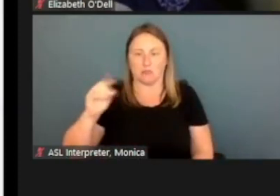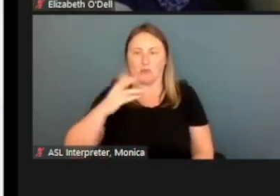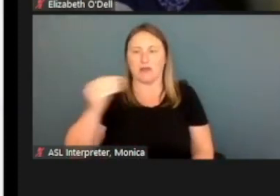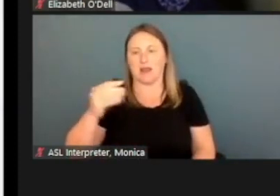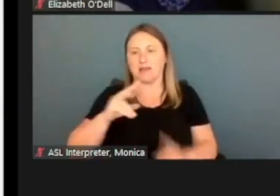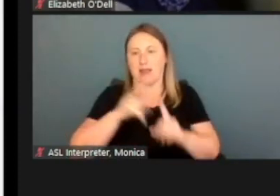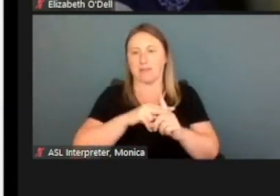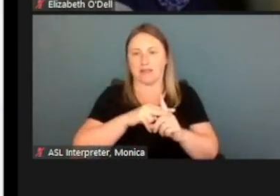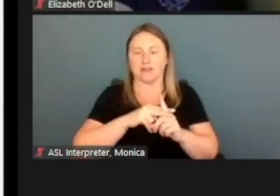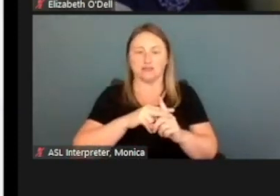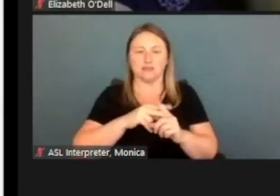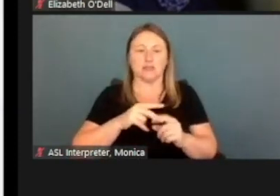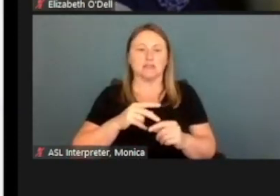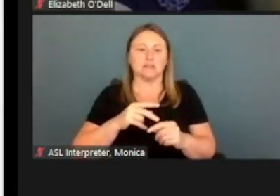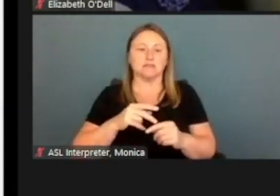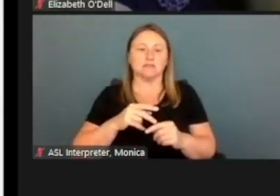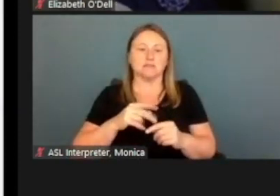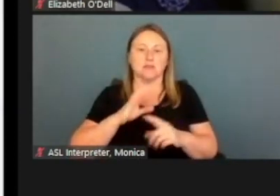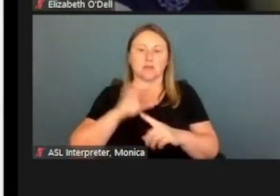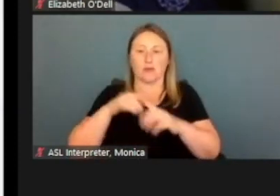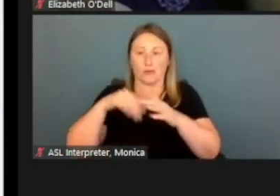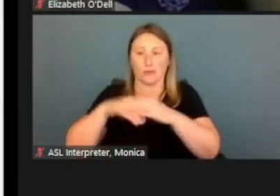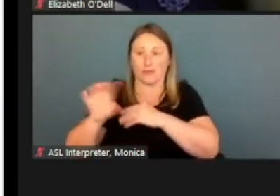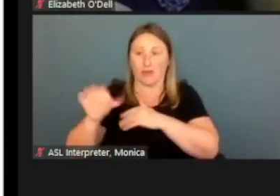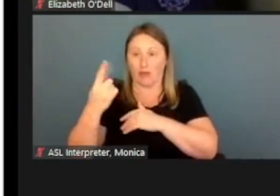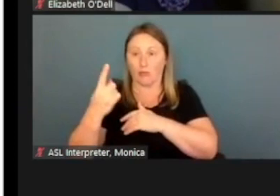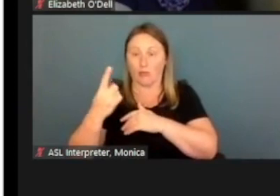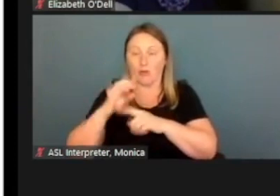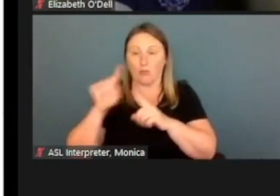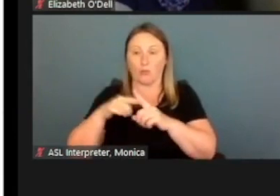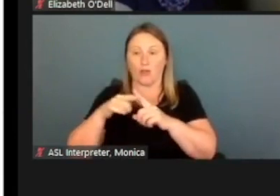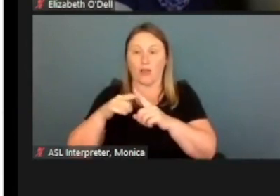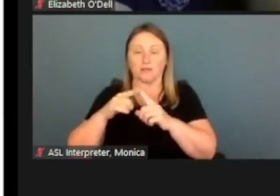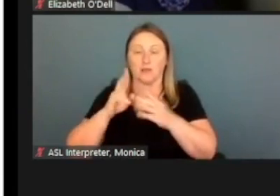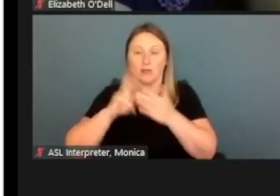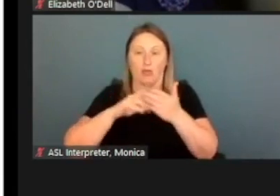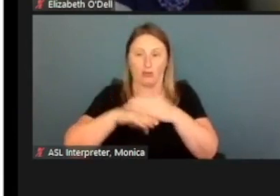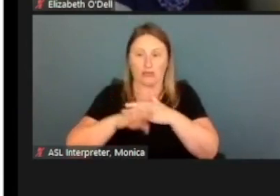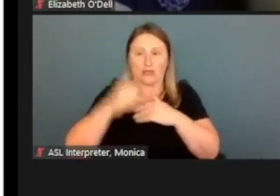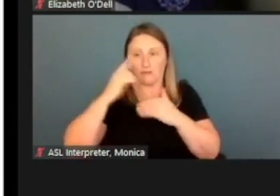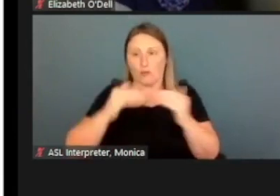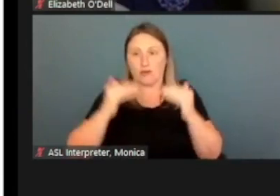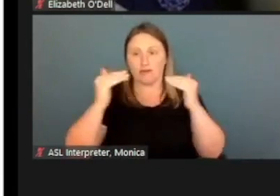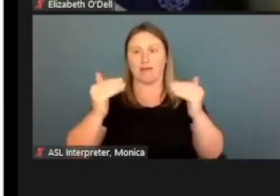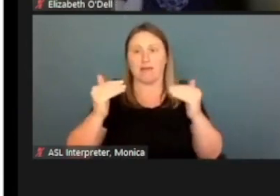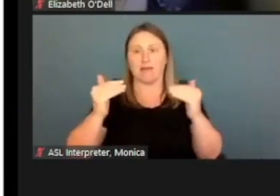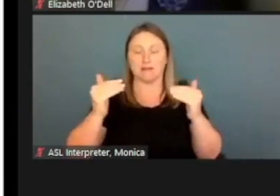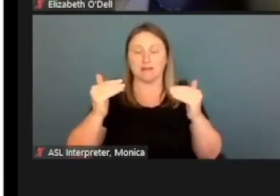When I come into the other one, when I've logged in to an enhanced account, once it loads here.